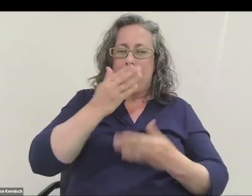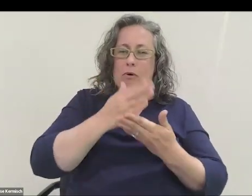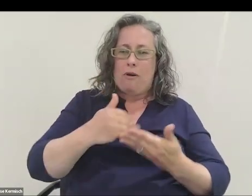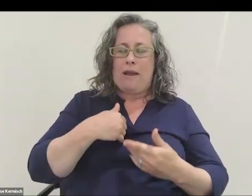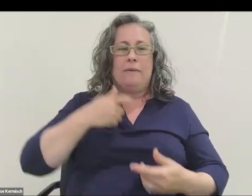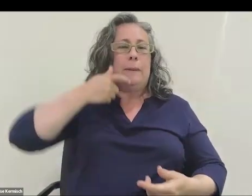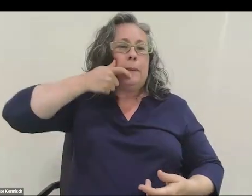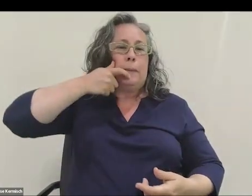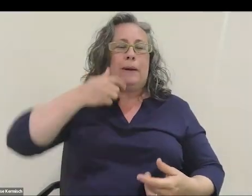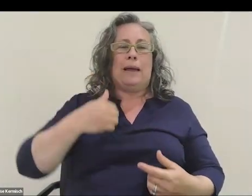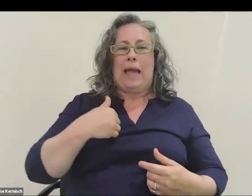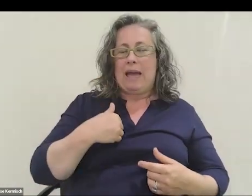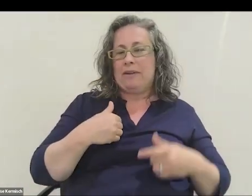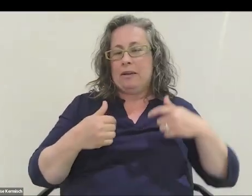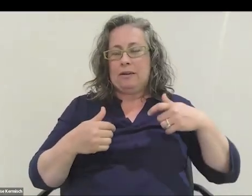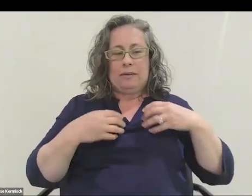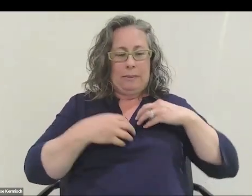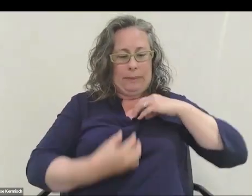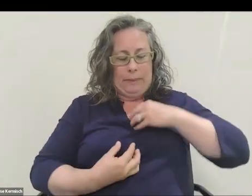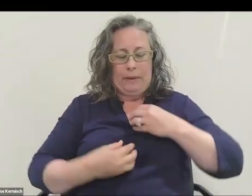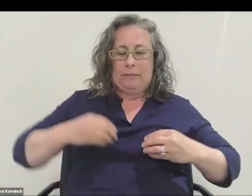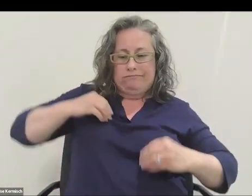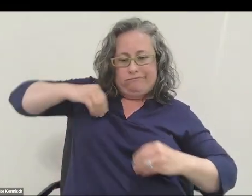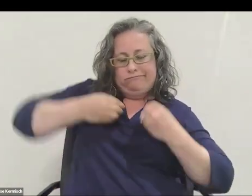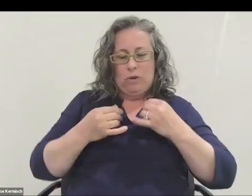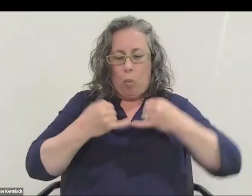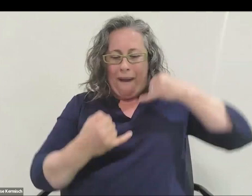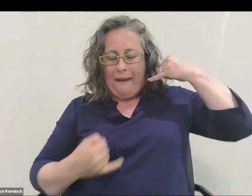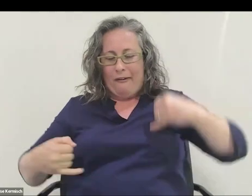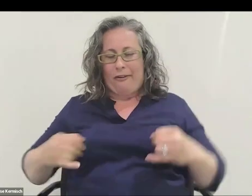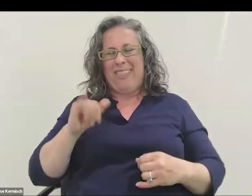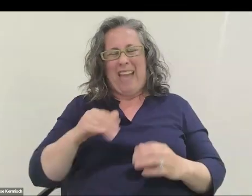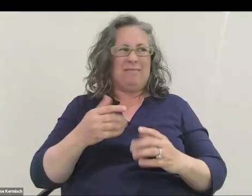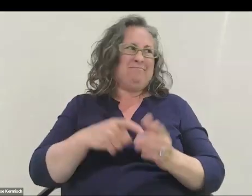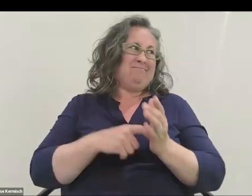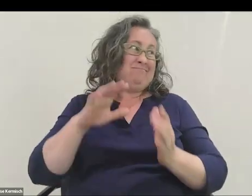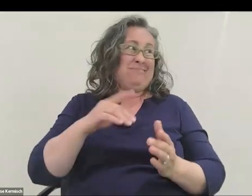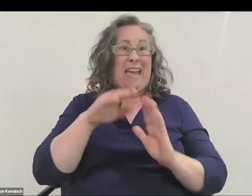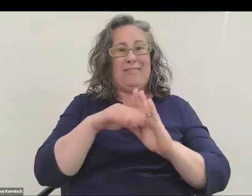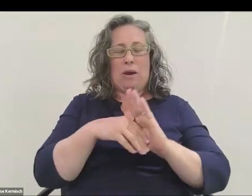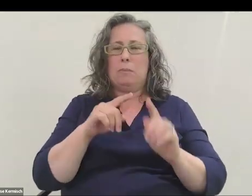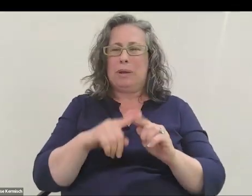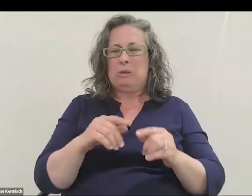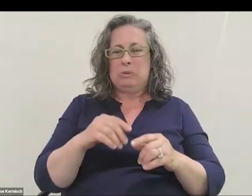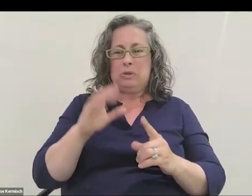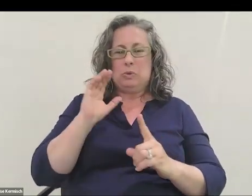They have like a microphone pack that they put in and they wire it up for our suit stuff, and that took about half an hour. Putting on the suit is pretty quick.